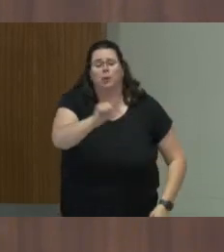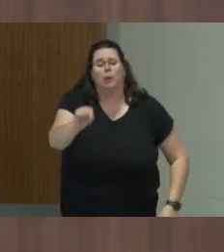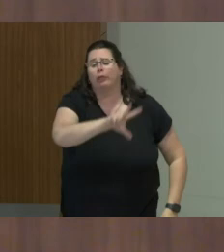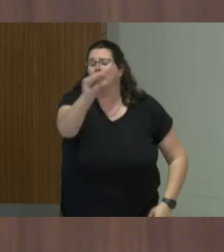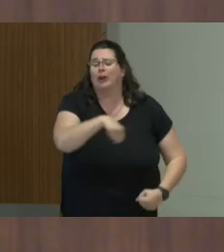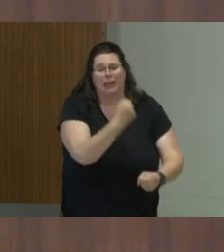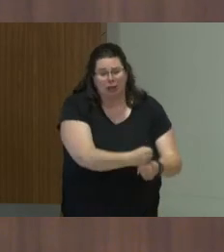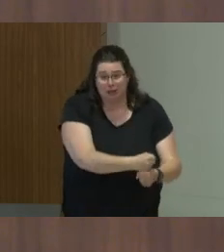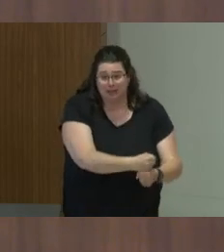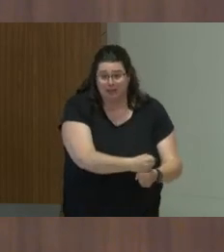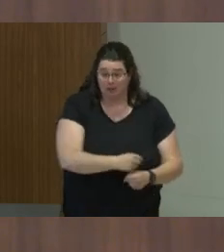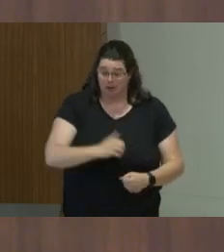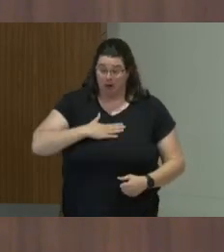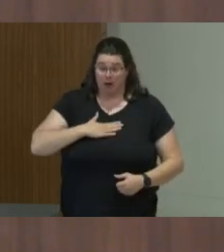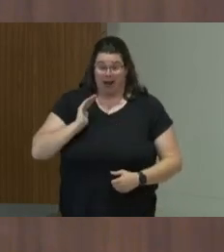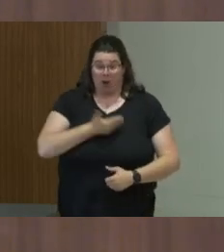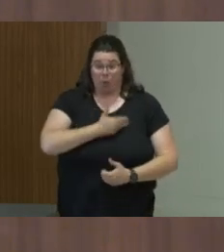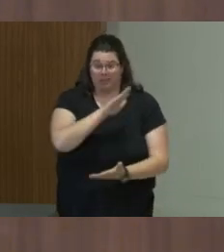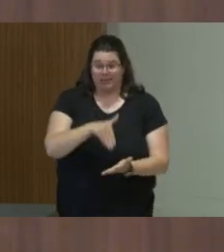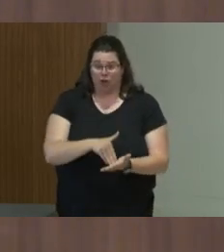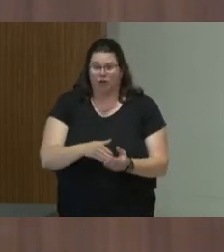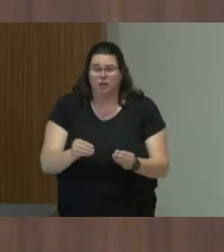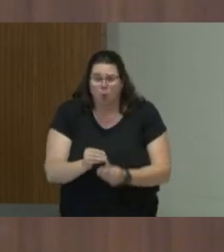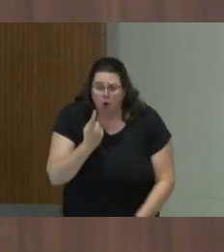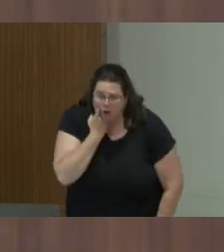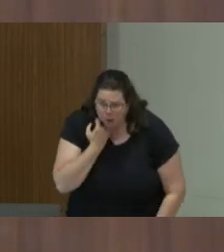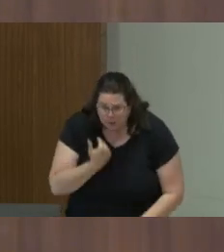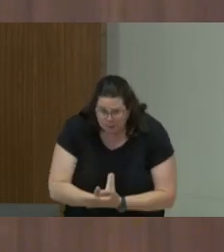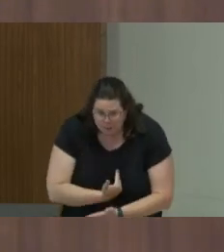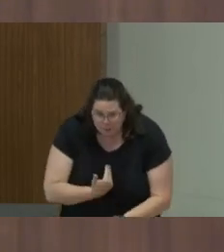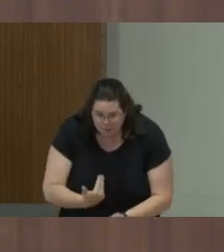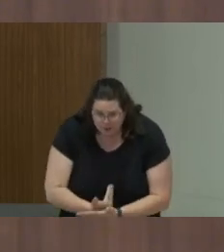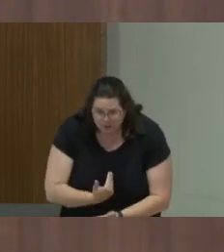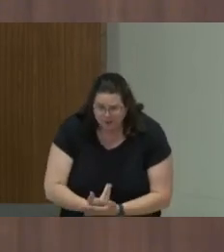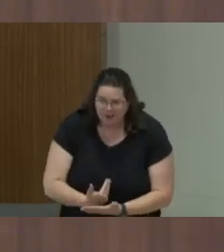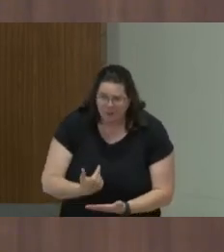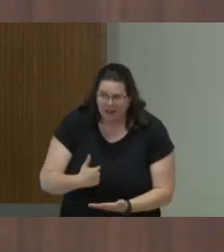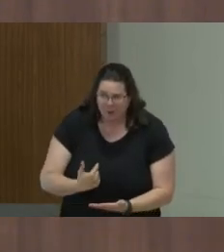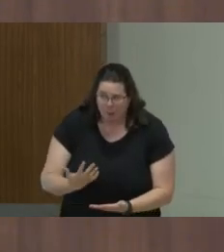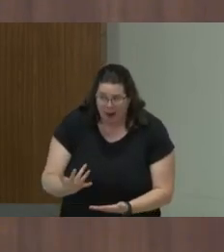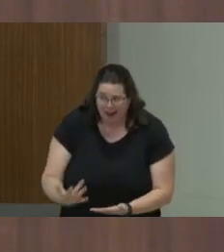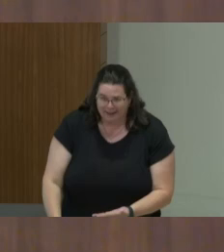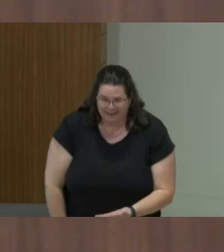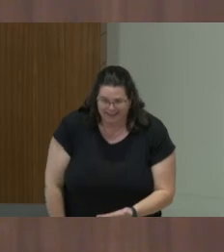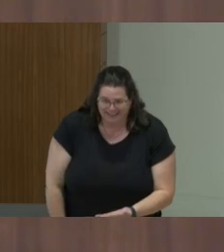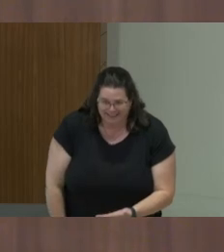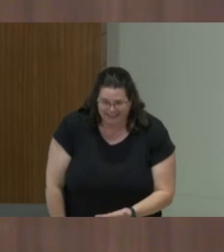In our sector, it's much newer. And that also begs the question, why is it much newer? Because I think there is still that sense of that goodness